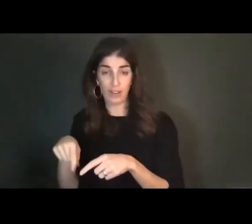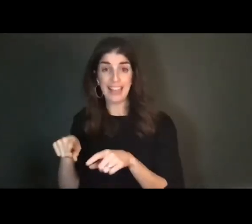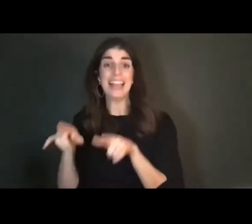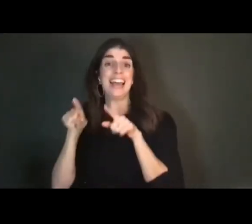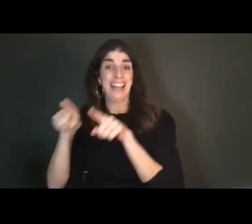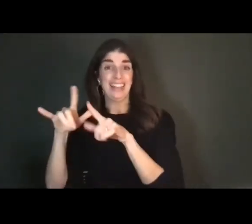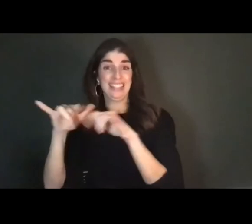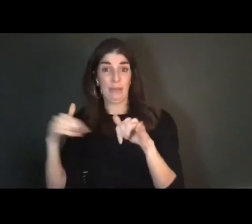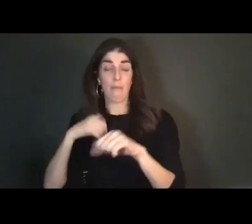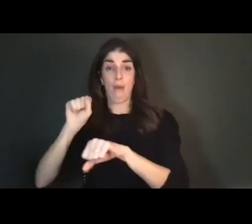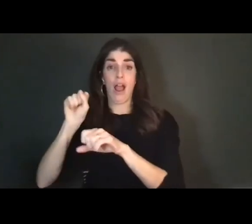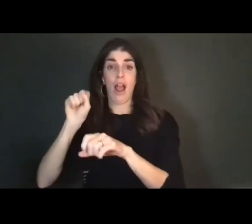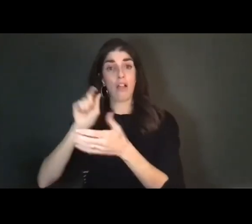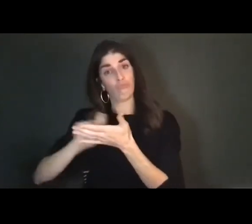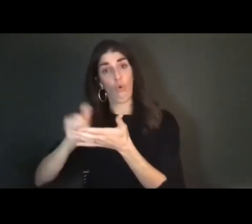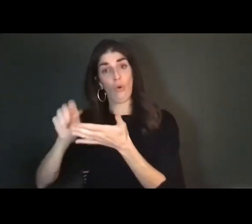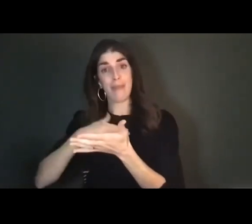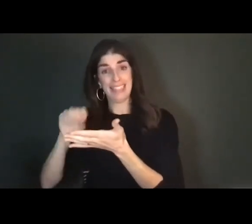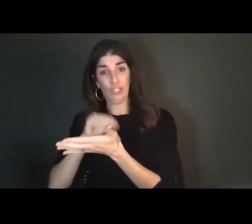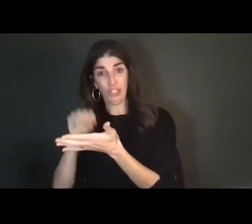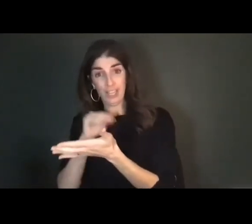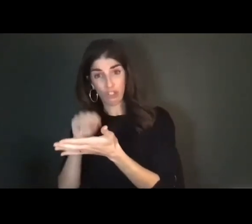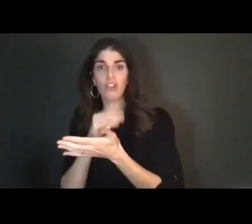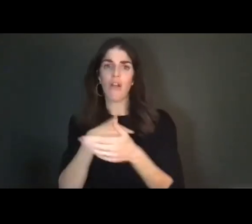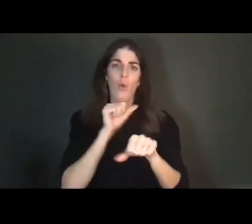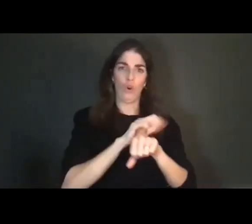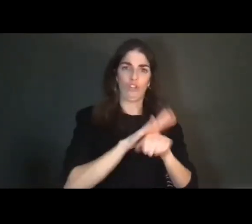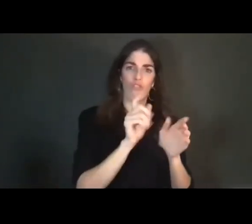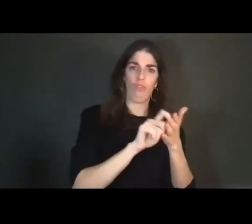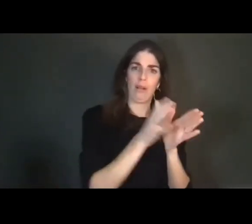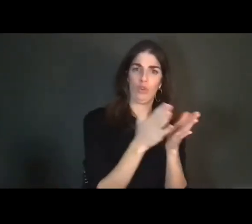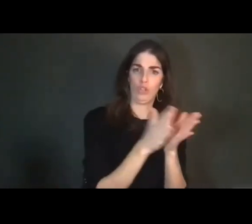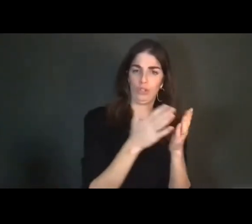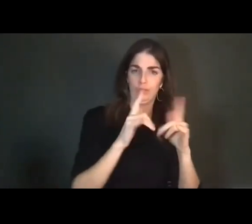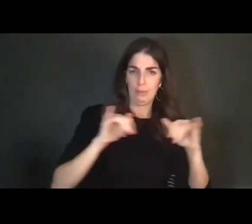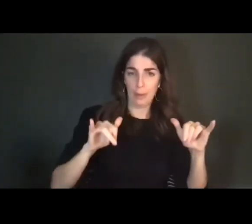at UNC Chapel Hill in 2014-2015, and with the help of Joseph Megel, Director, who is